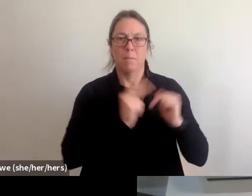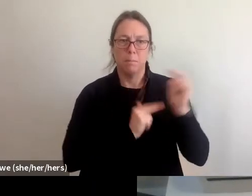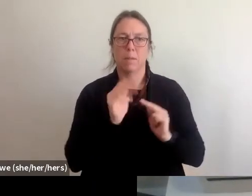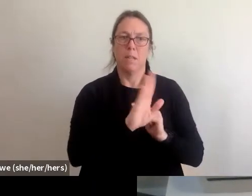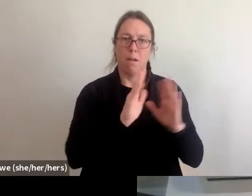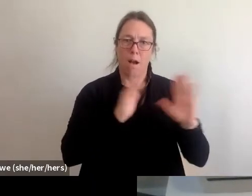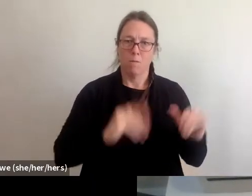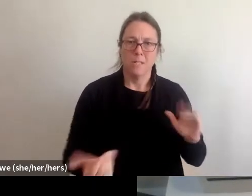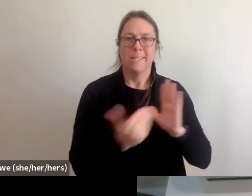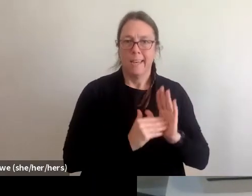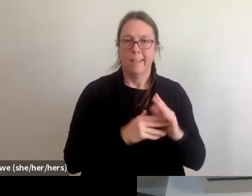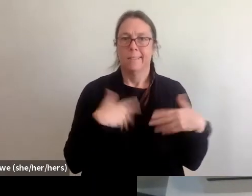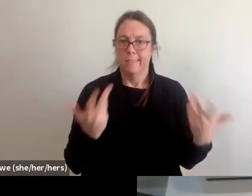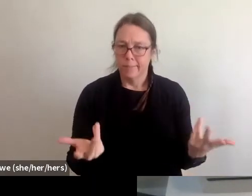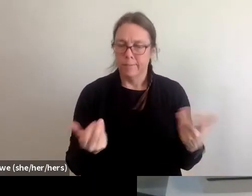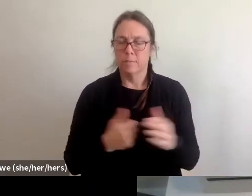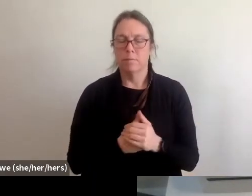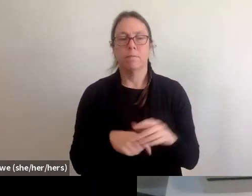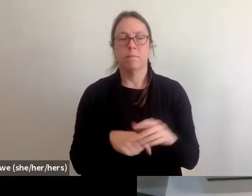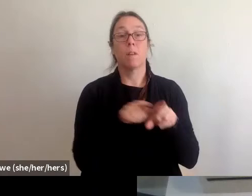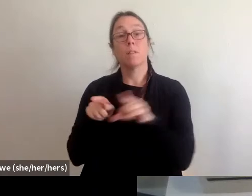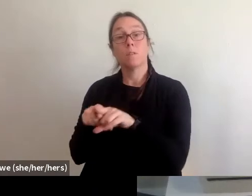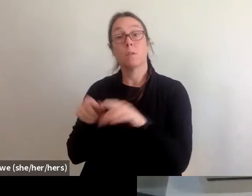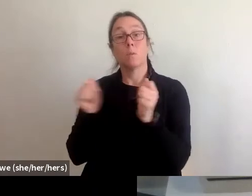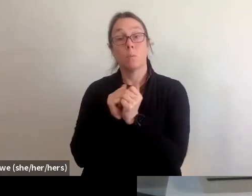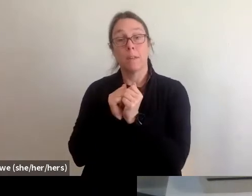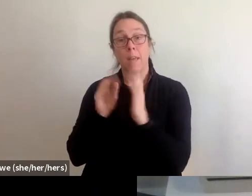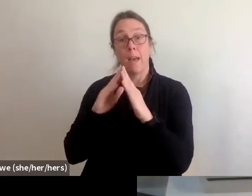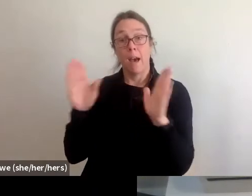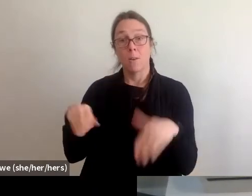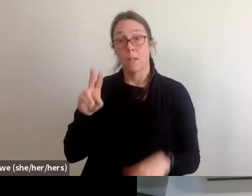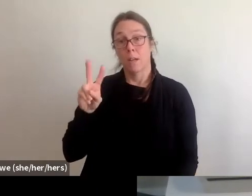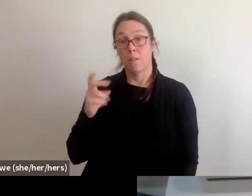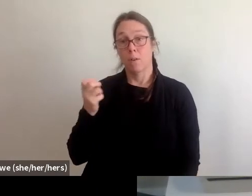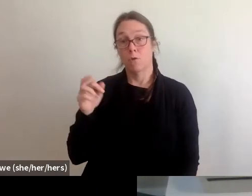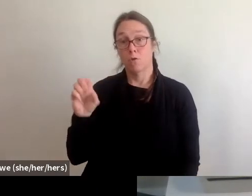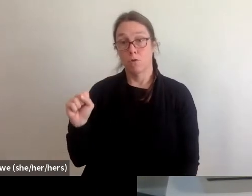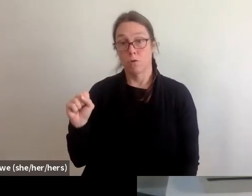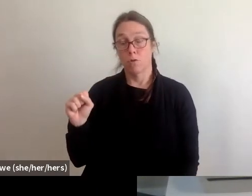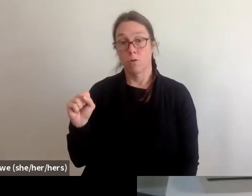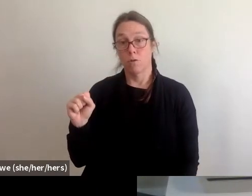and things like that. Additionally, in terms of housing vouchers, like source of income can oftentimes get,